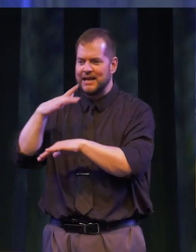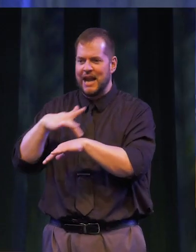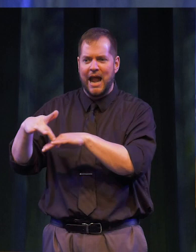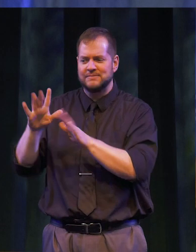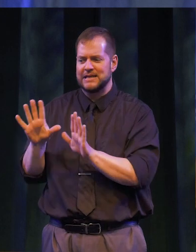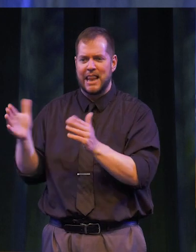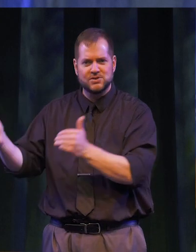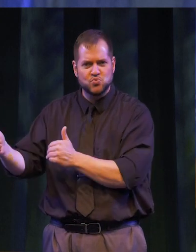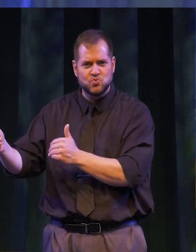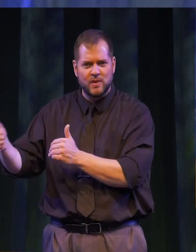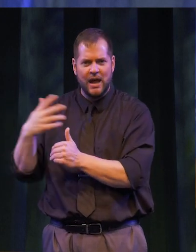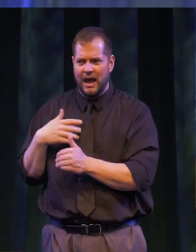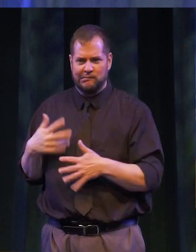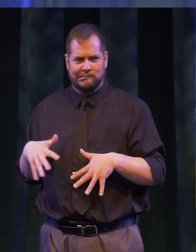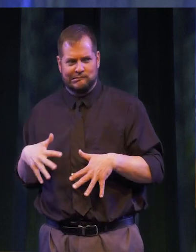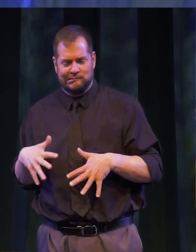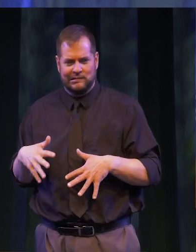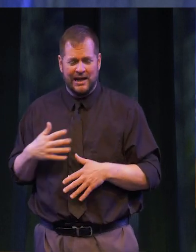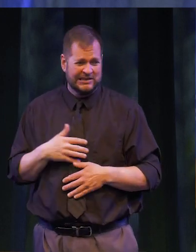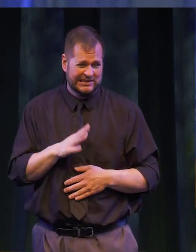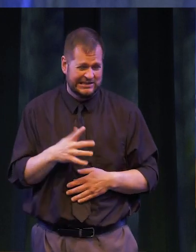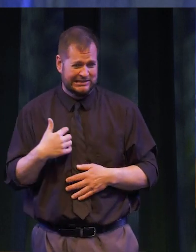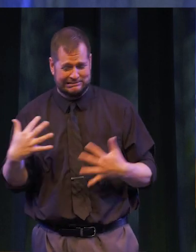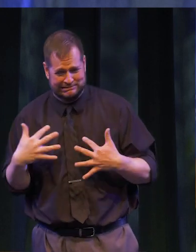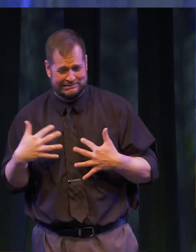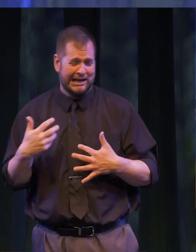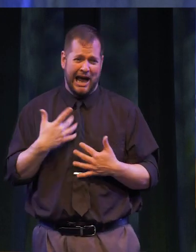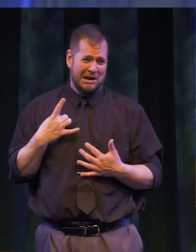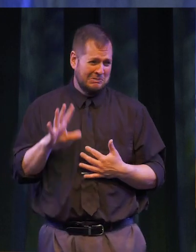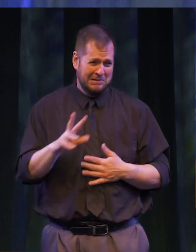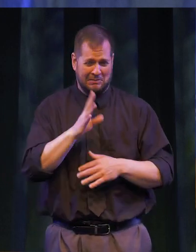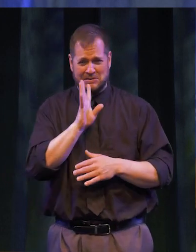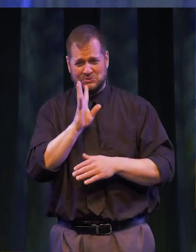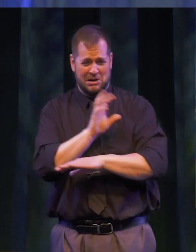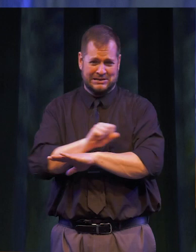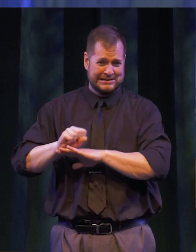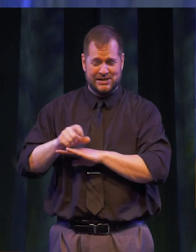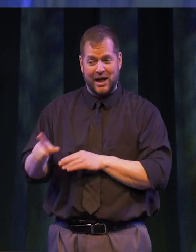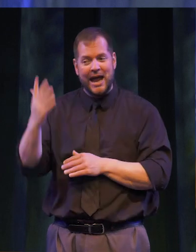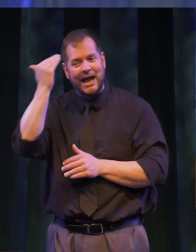an empty classroom looking very nervous. He told her that he had stage fright and knew